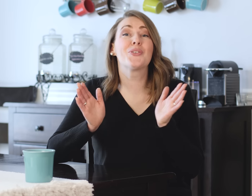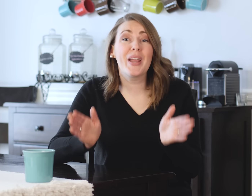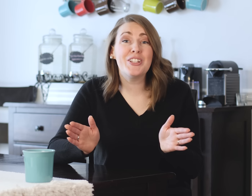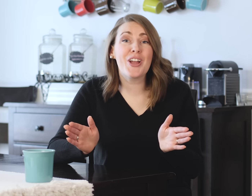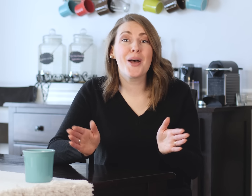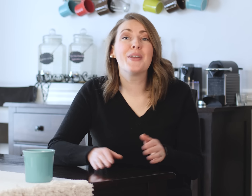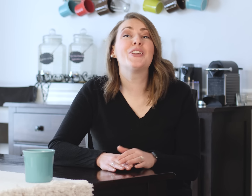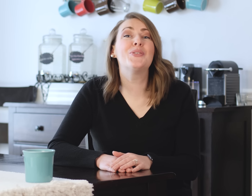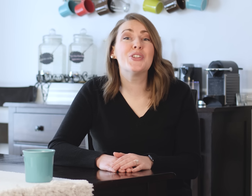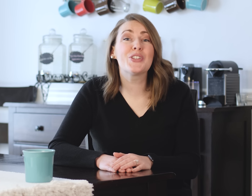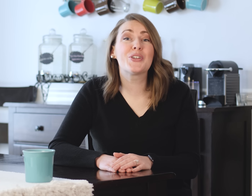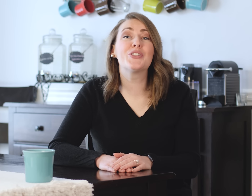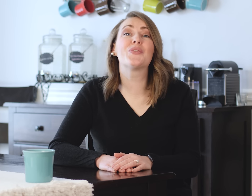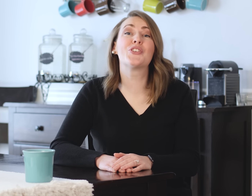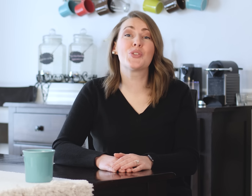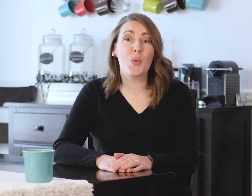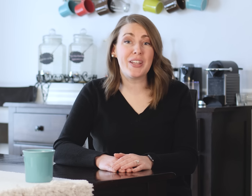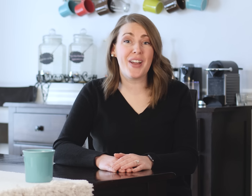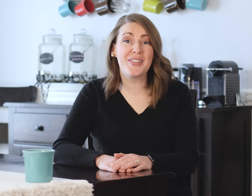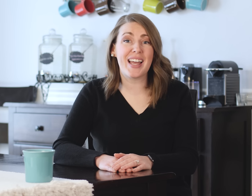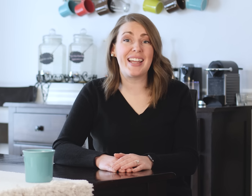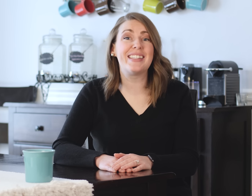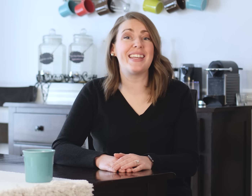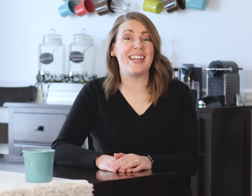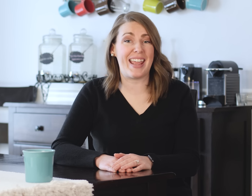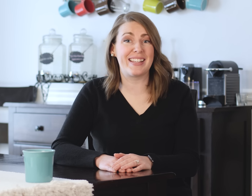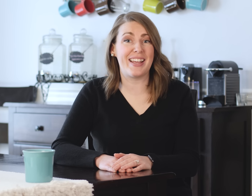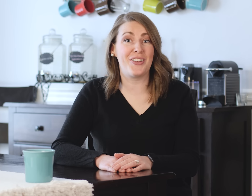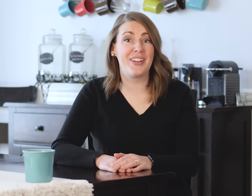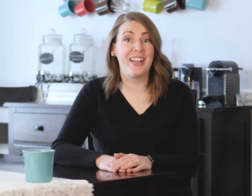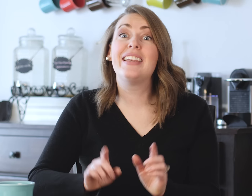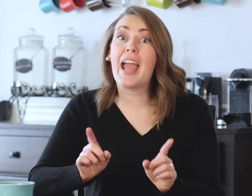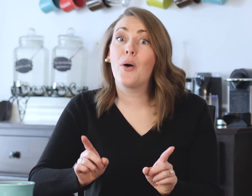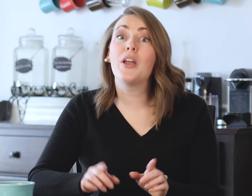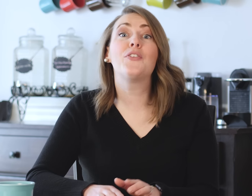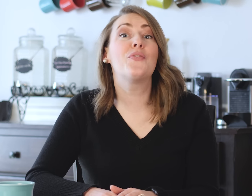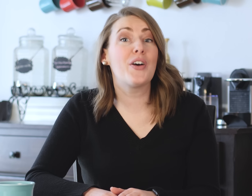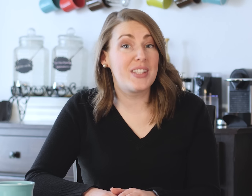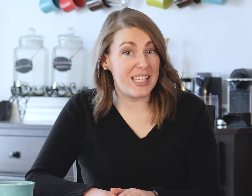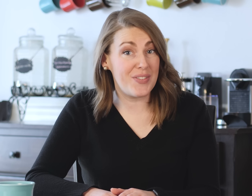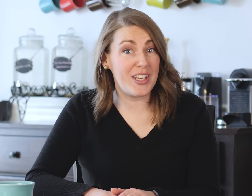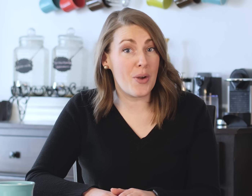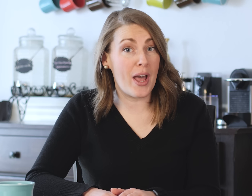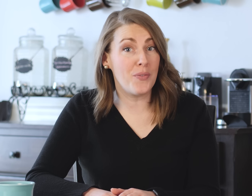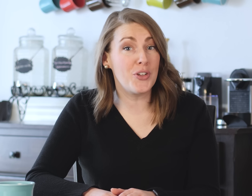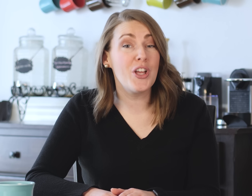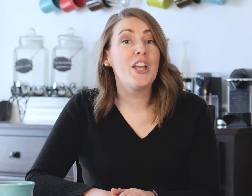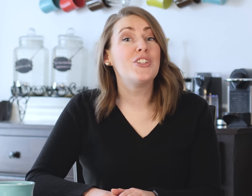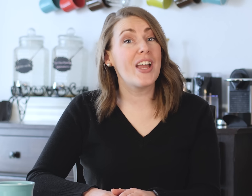Great job! You just learned your first 25 signs in ASL. Now if you found this video helpful check